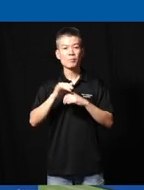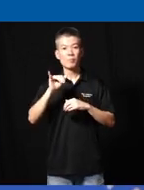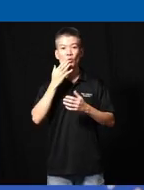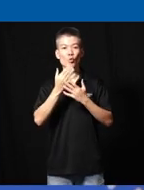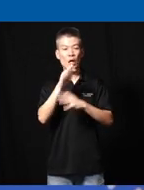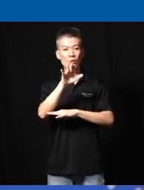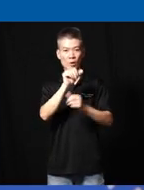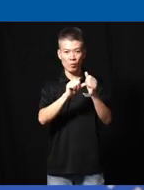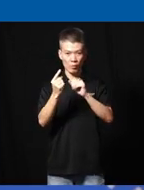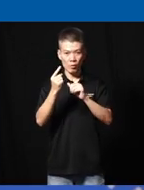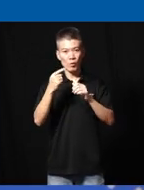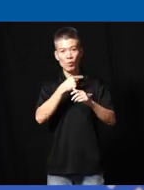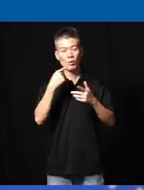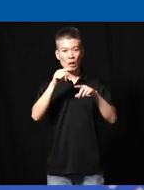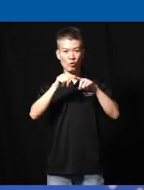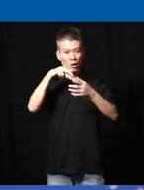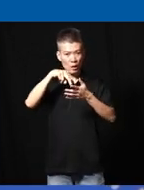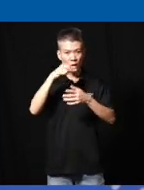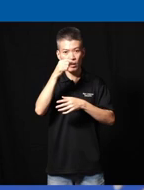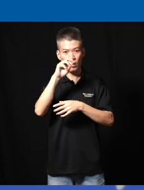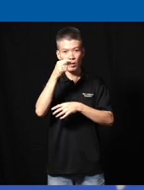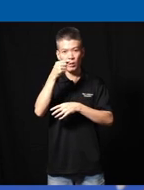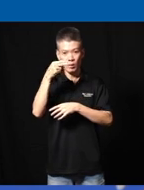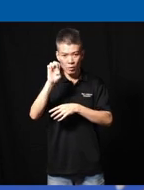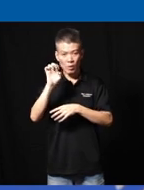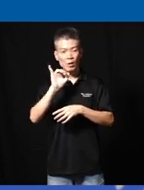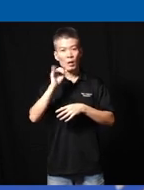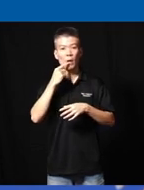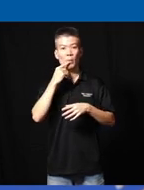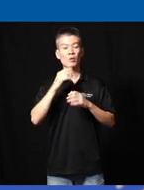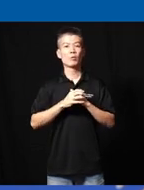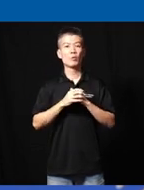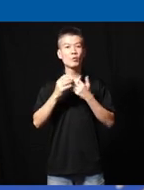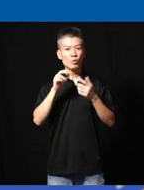afternoon everyone and we are Finger Dance I'm K and just like I mentioned the two great sign